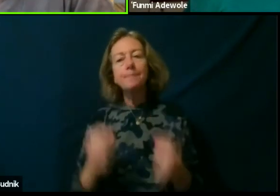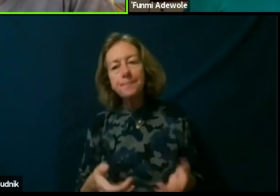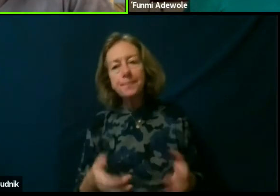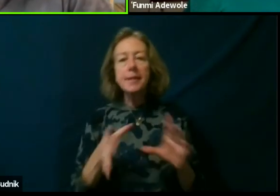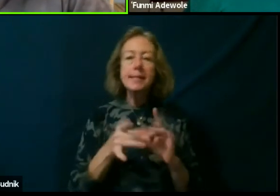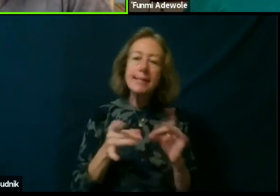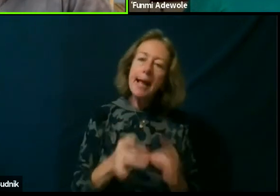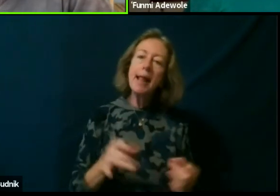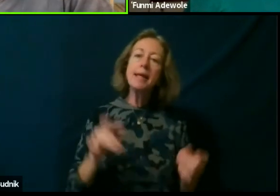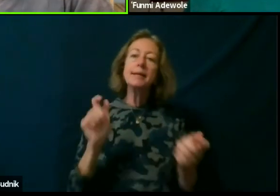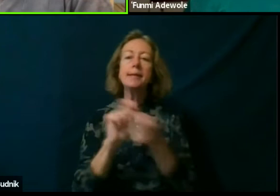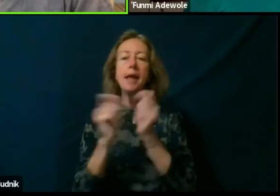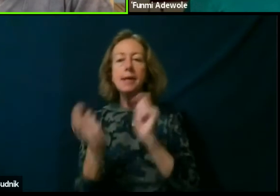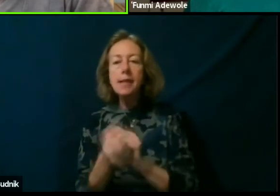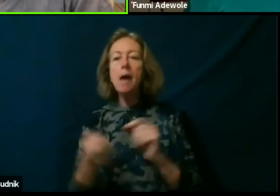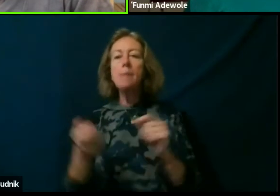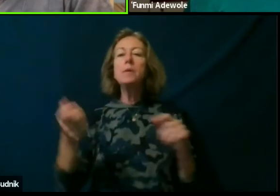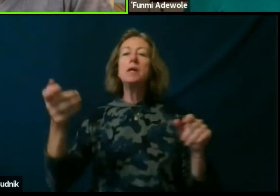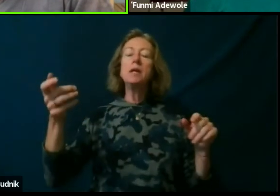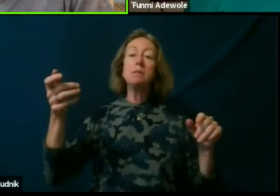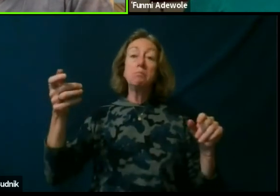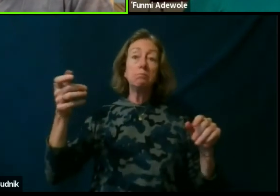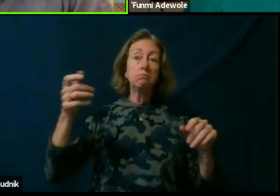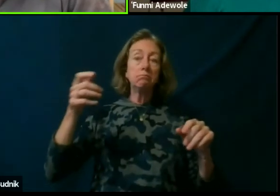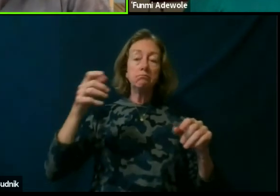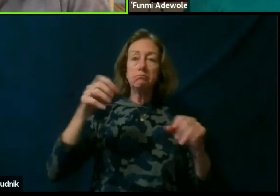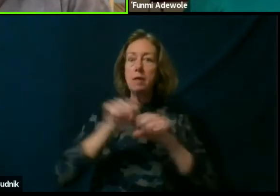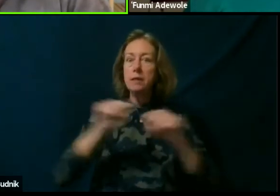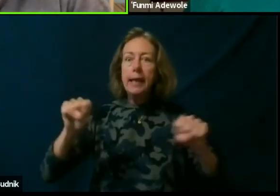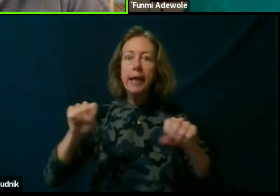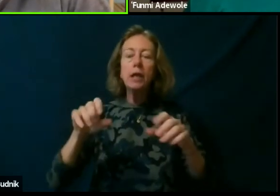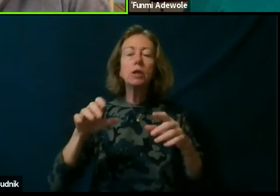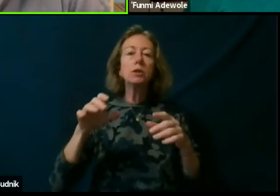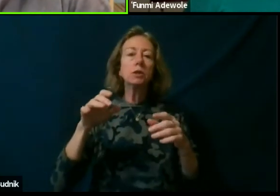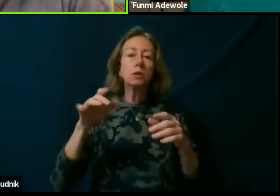the staging, the performing of stories